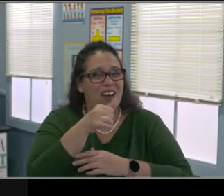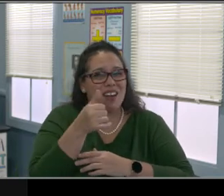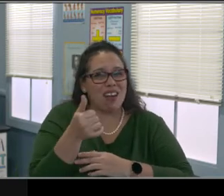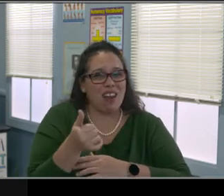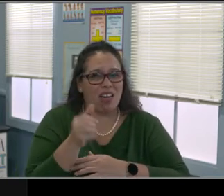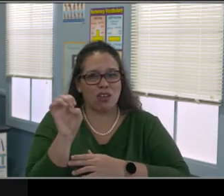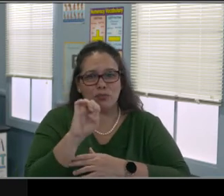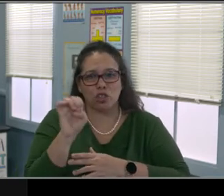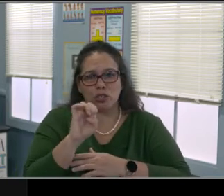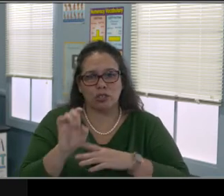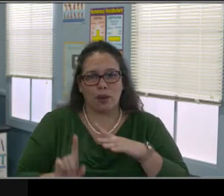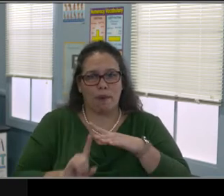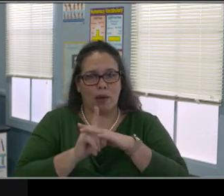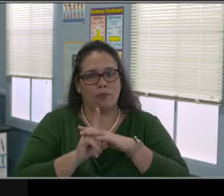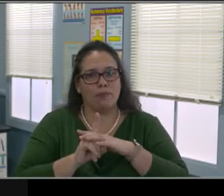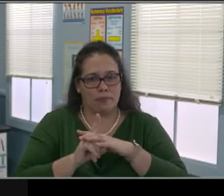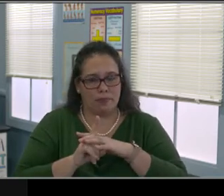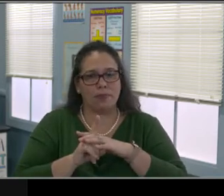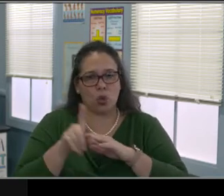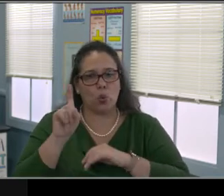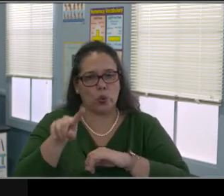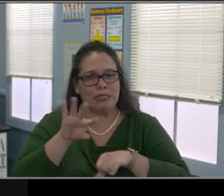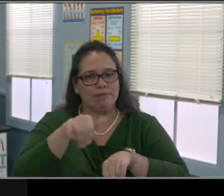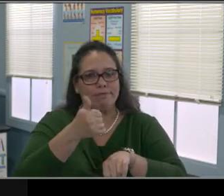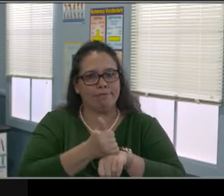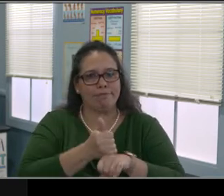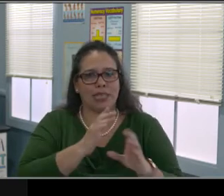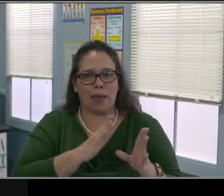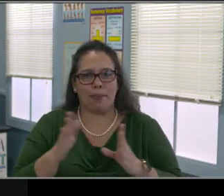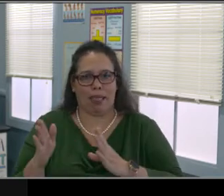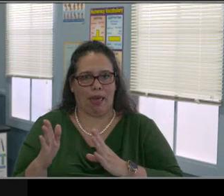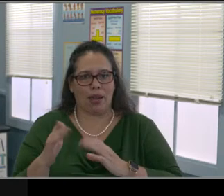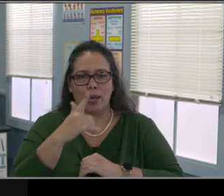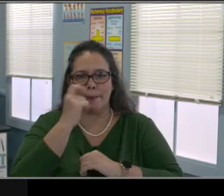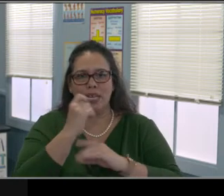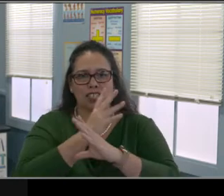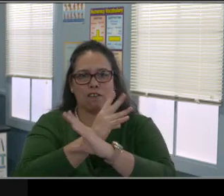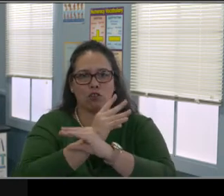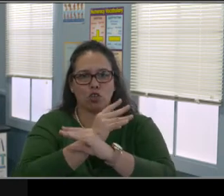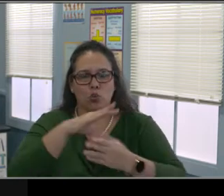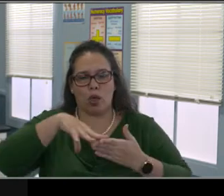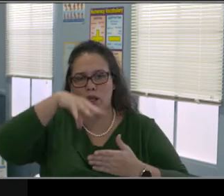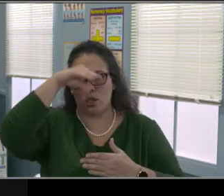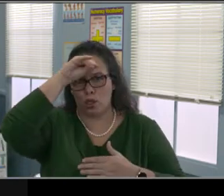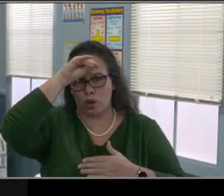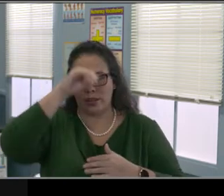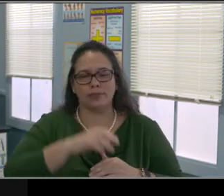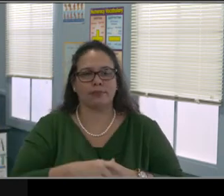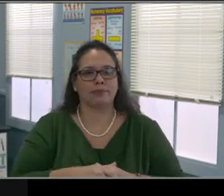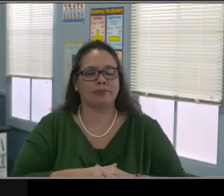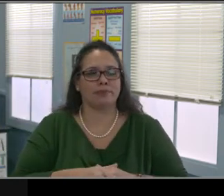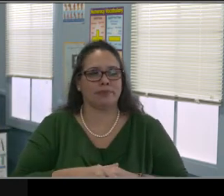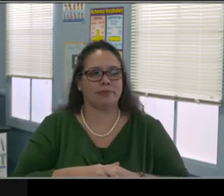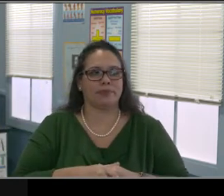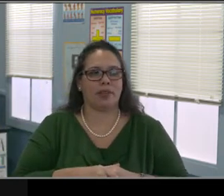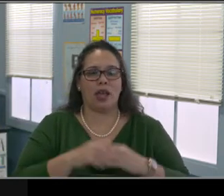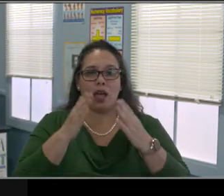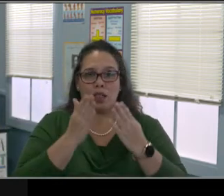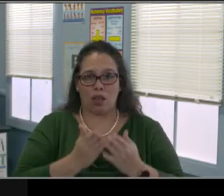what is a distance learning plan? When do we do it? What does it mean? And we'll go over that in detail.